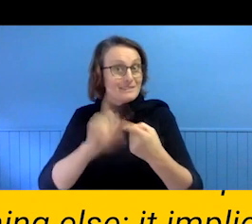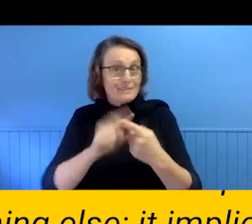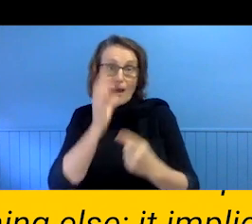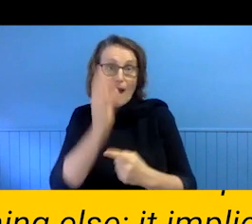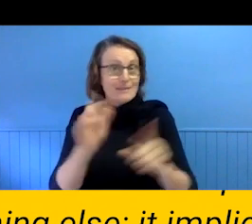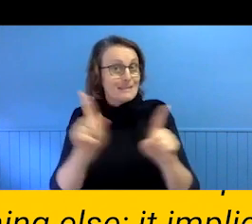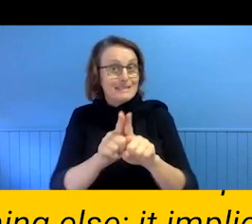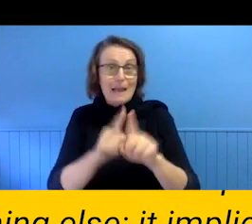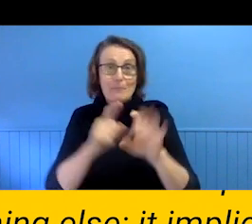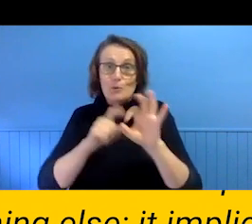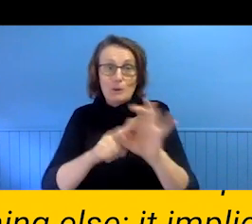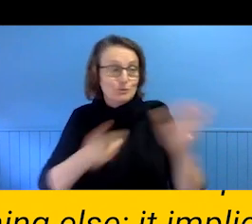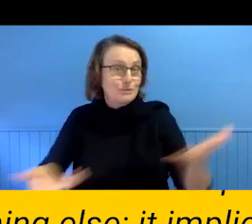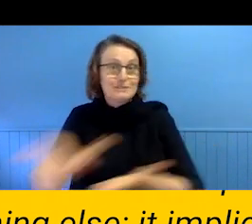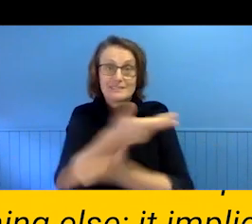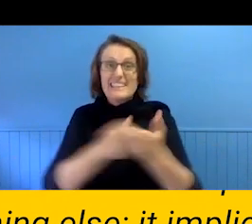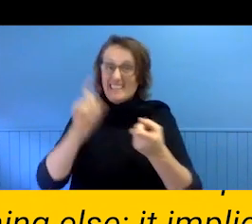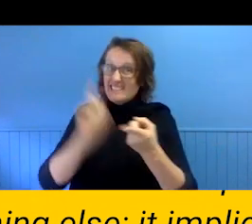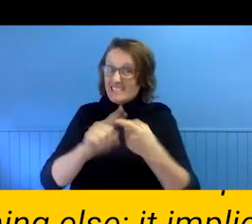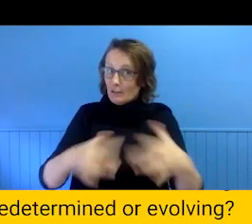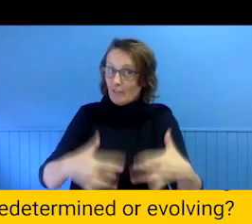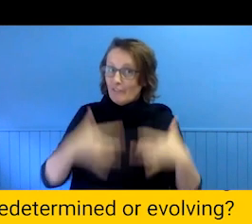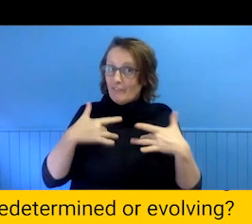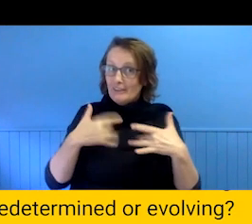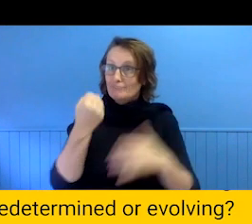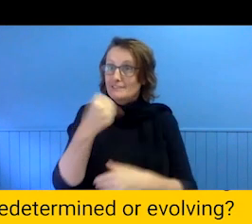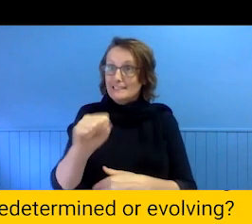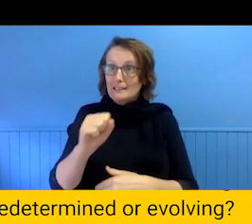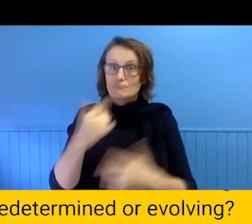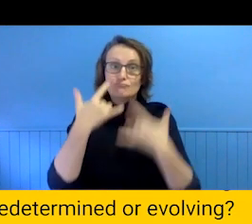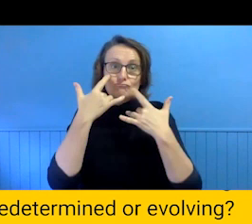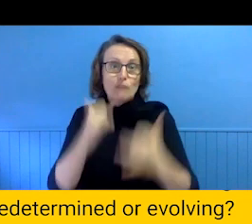APHIDS is still an experiment. The way it works now is this we get paid one day a week each